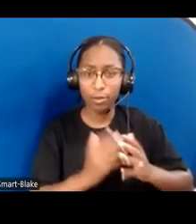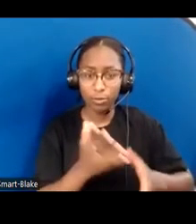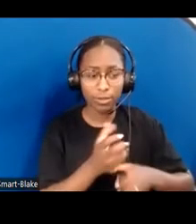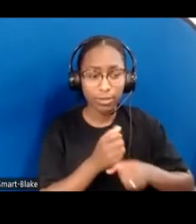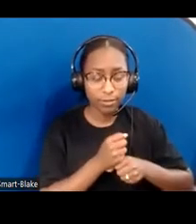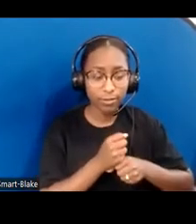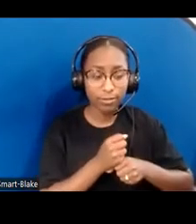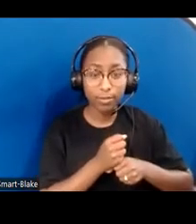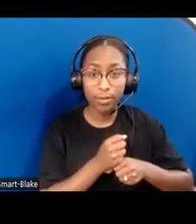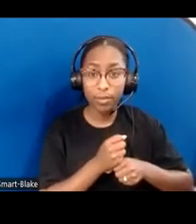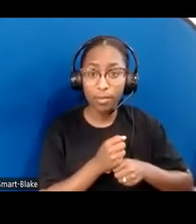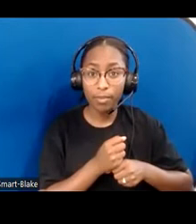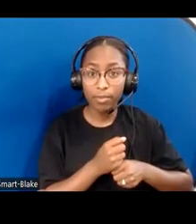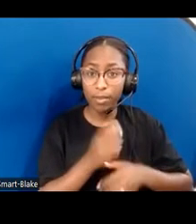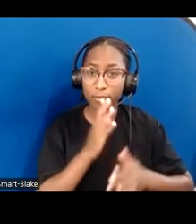[chat notification sound]